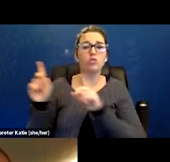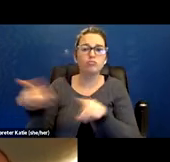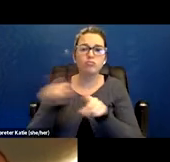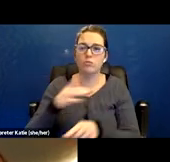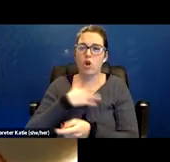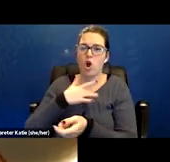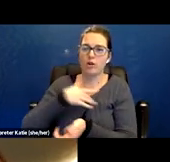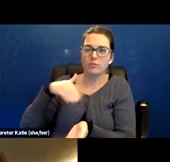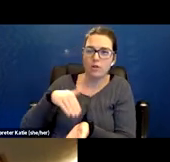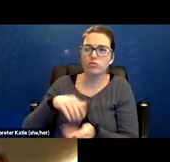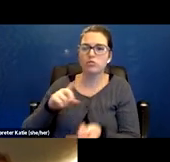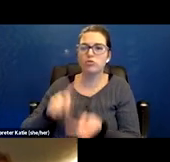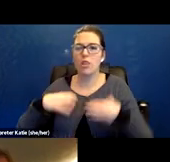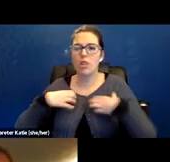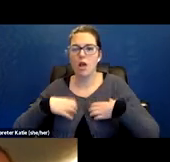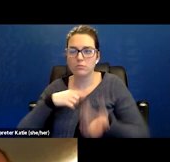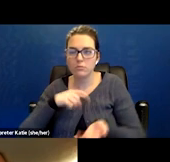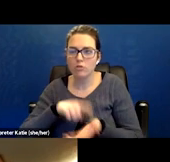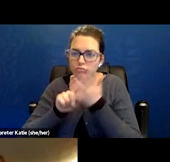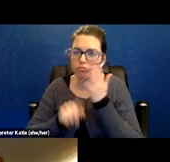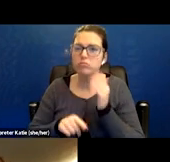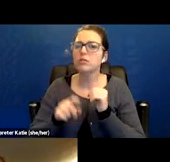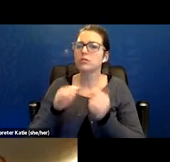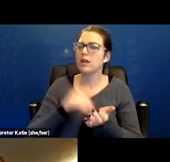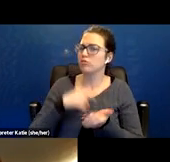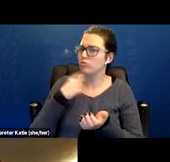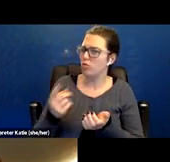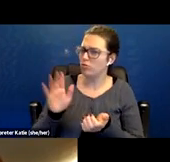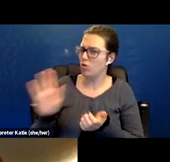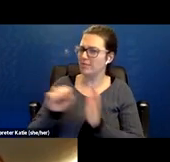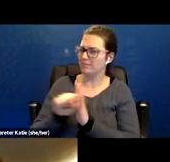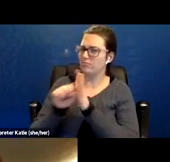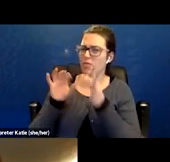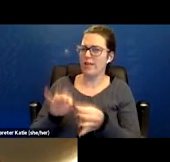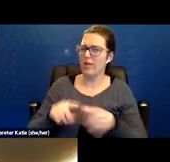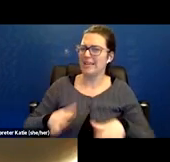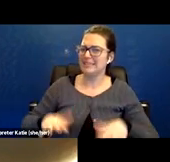She was told her symptoms were anxiety-based and was told, "Think happy thoughts."